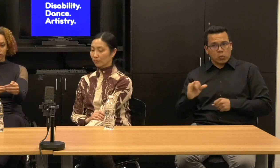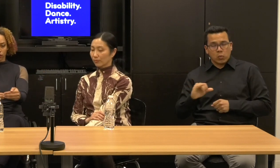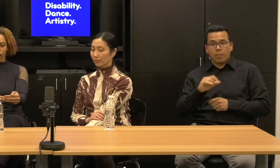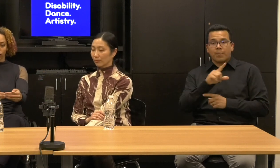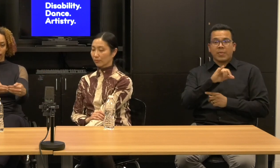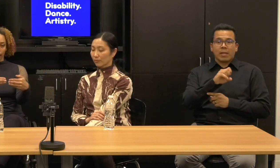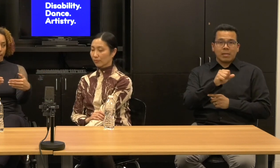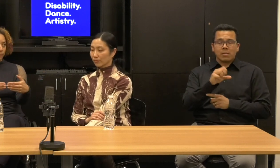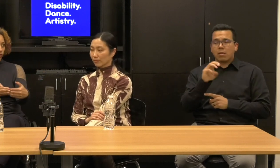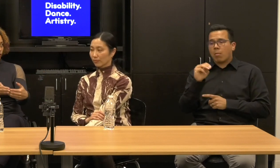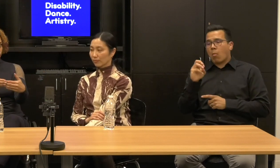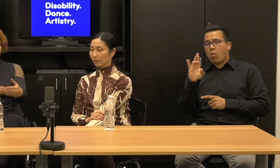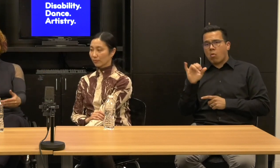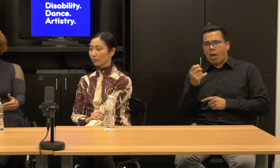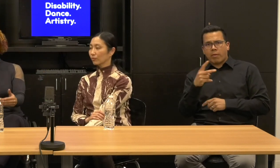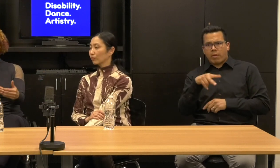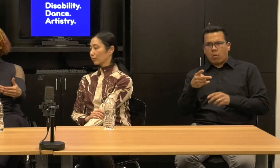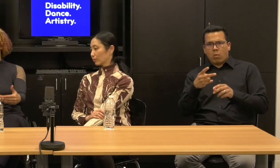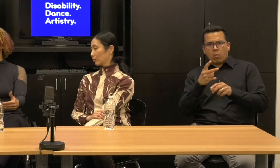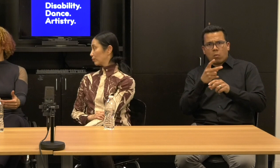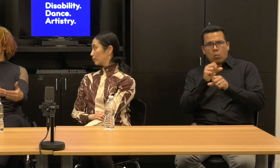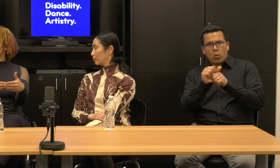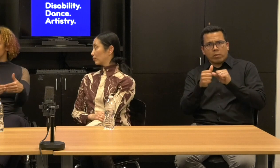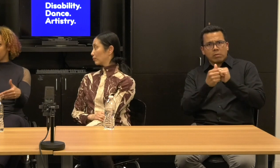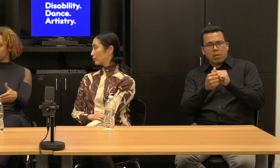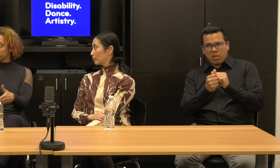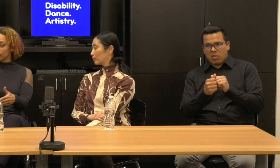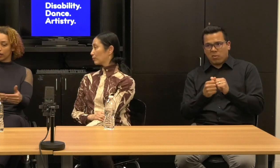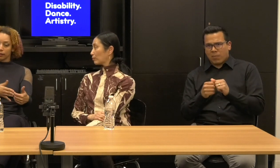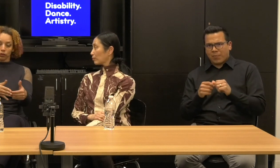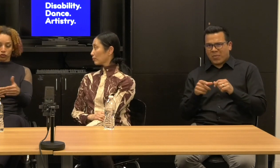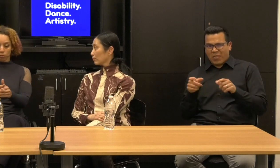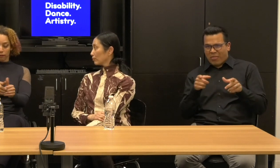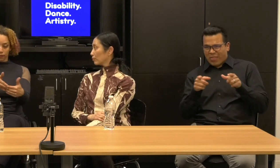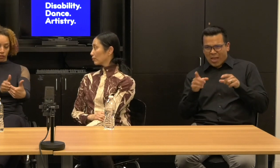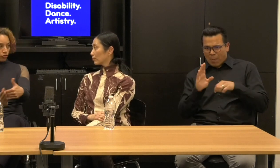This is not a business model that is known yet. I'm not sure.